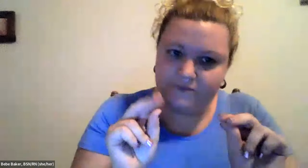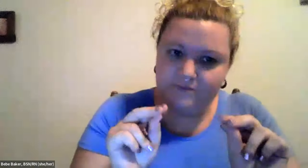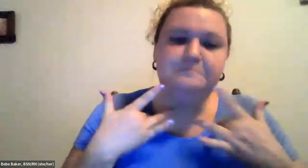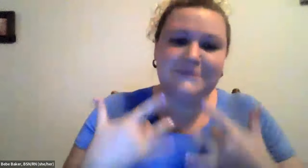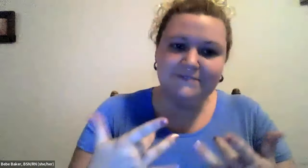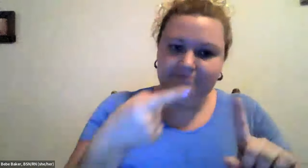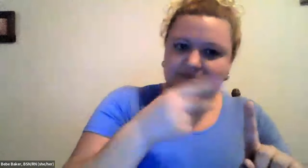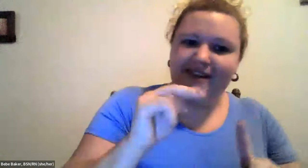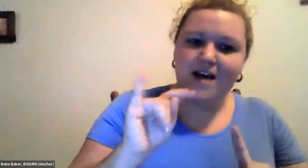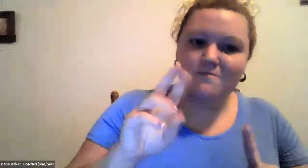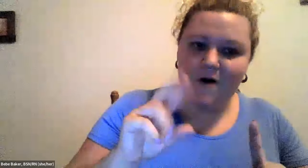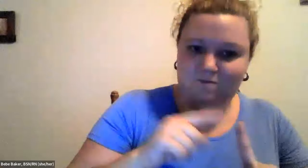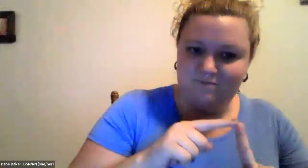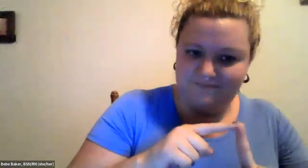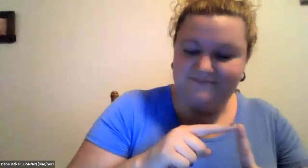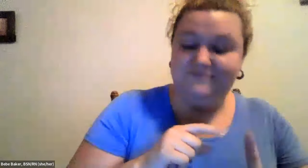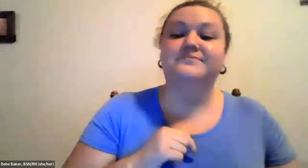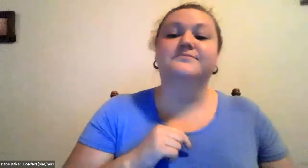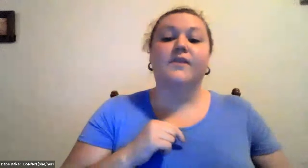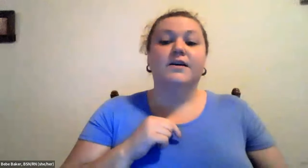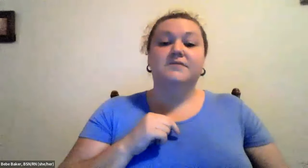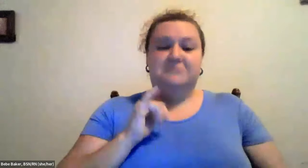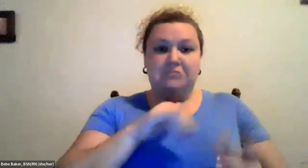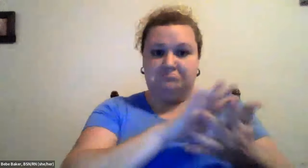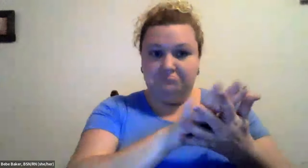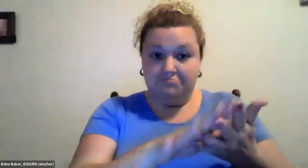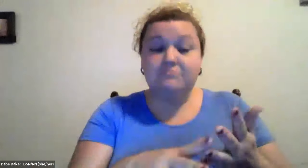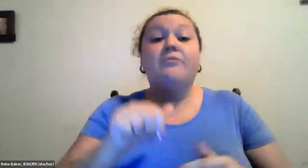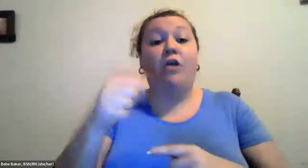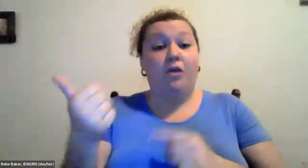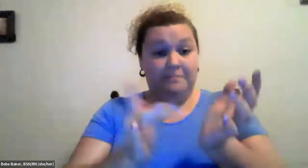Cristine Saunders: If you think it might be related to the heart attack it's actually not it's probably from the nitrogen glycerin.